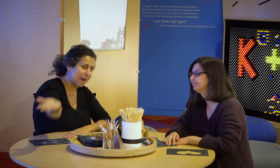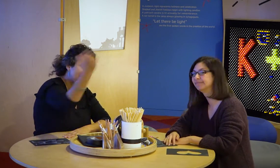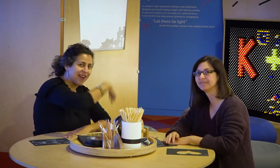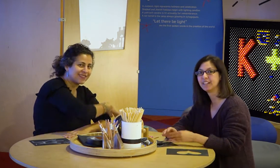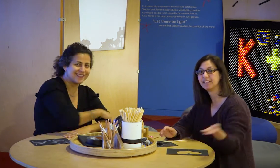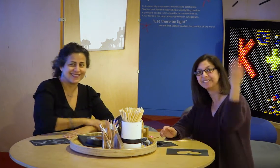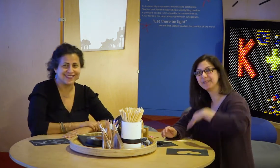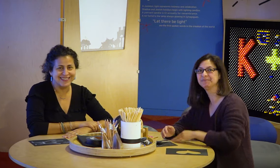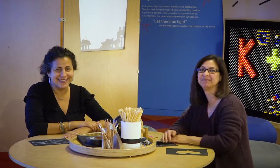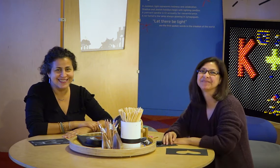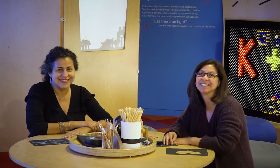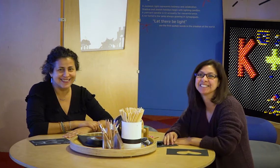Come and join us!